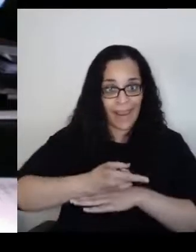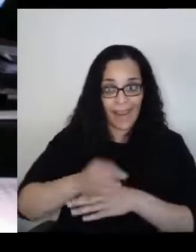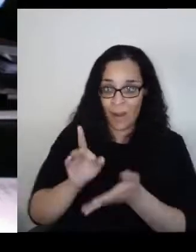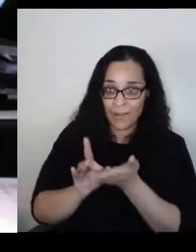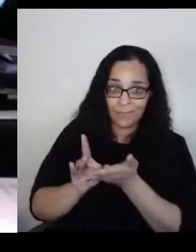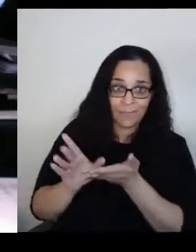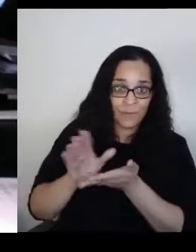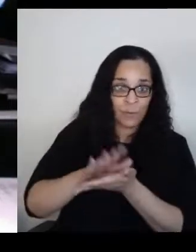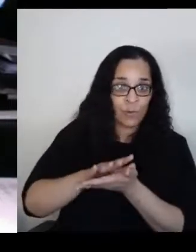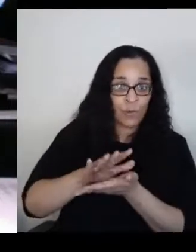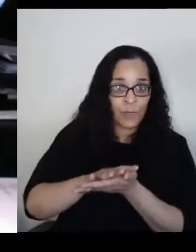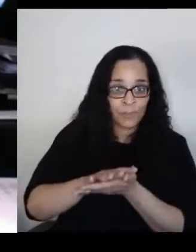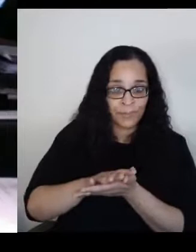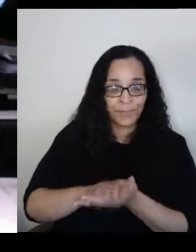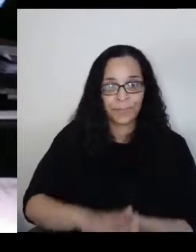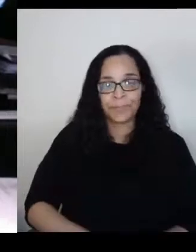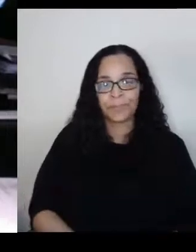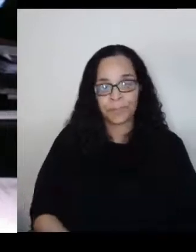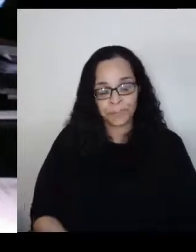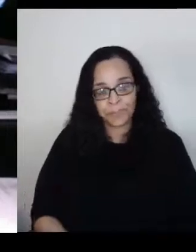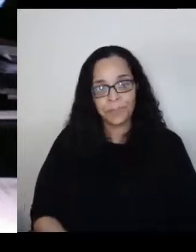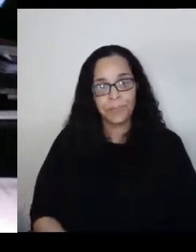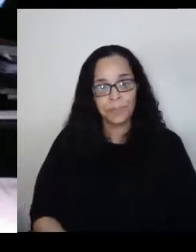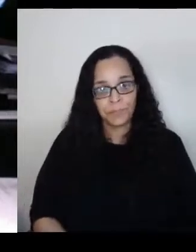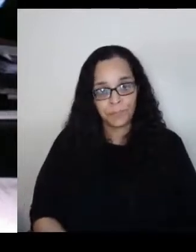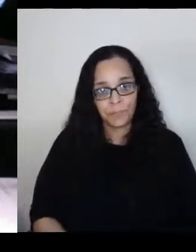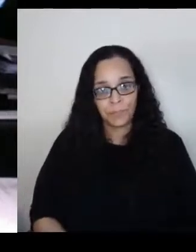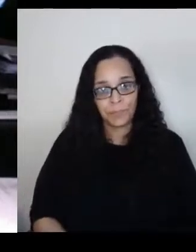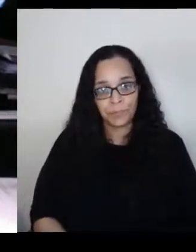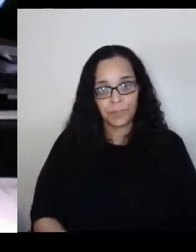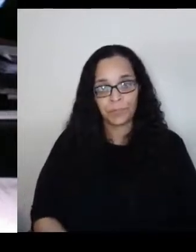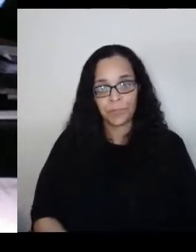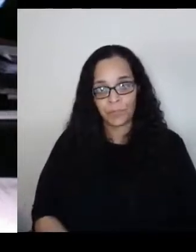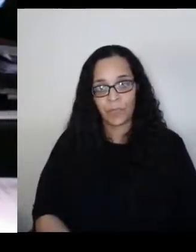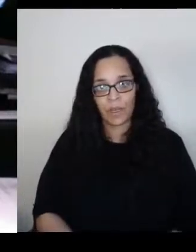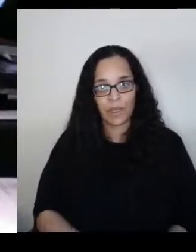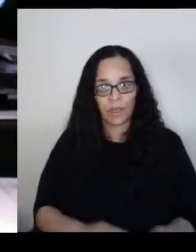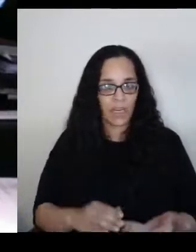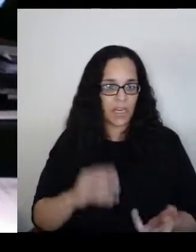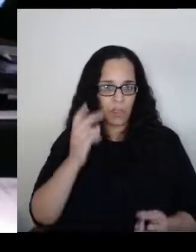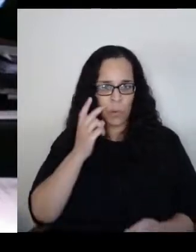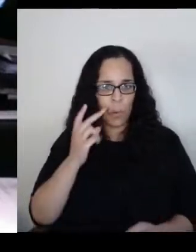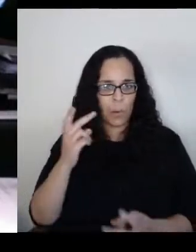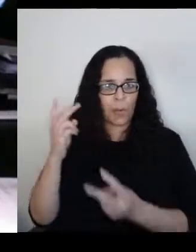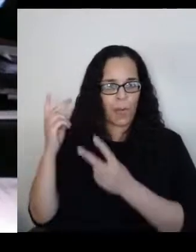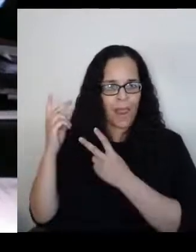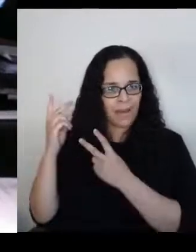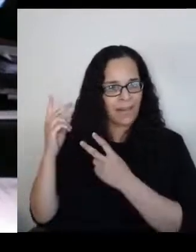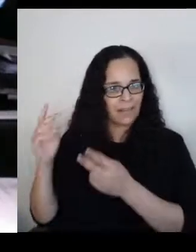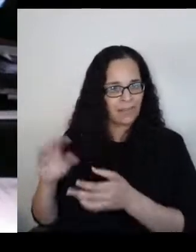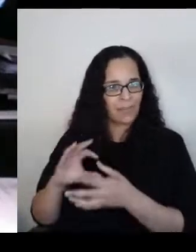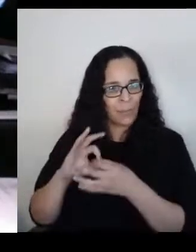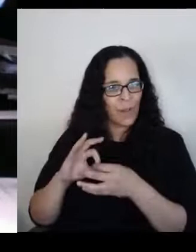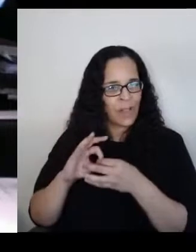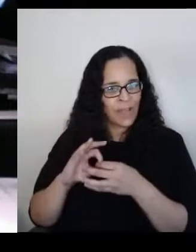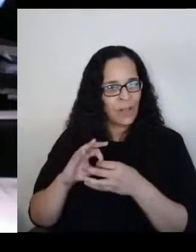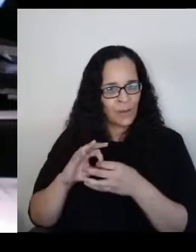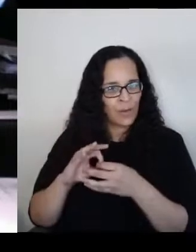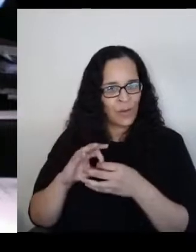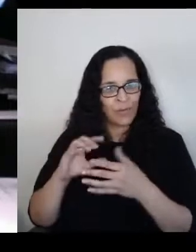And somehow, reflecting on that, you wonder what led up to that.